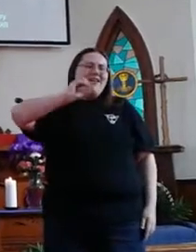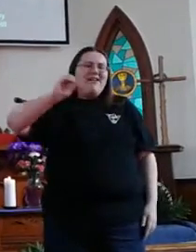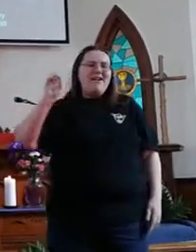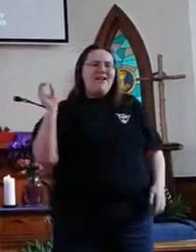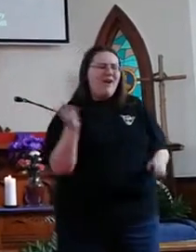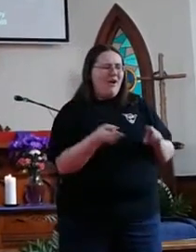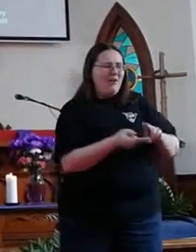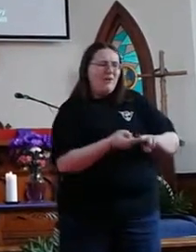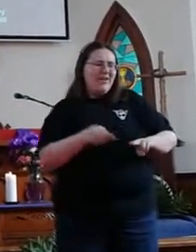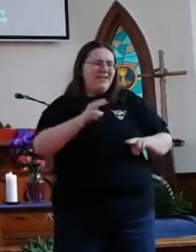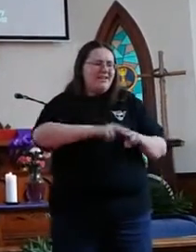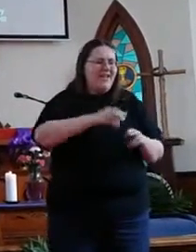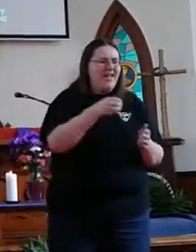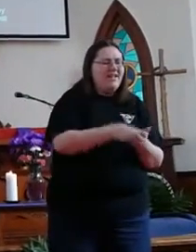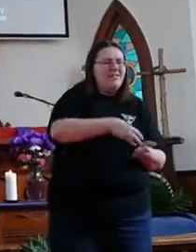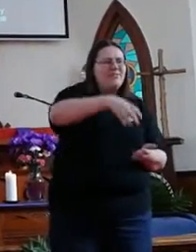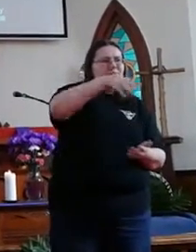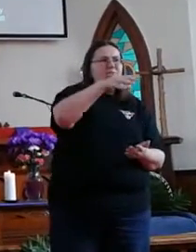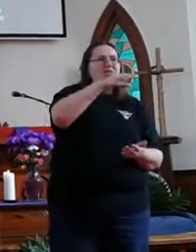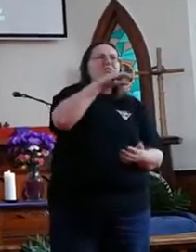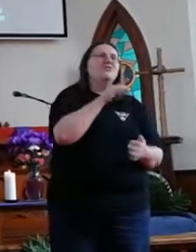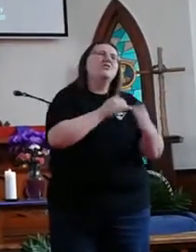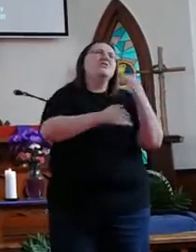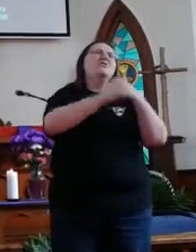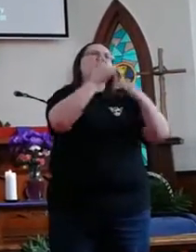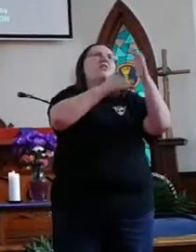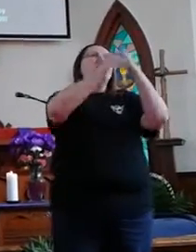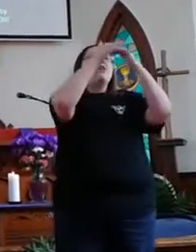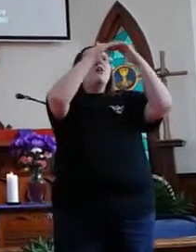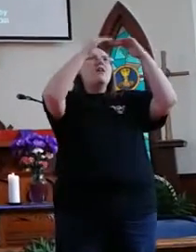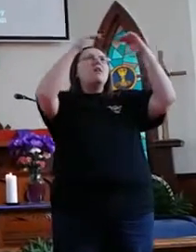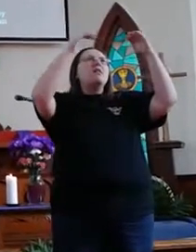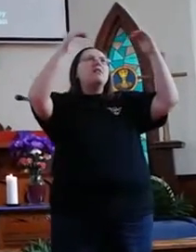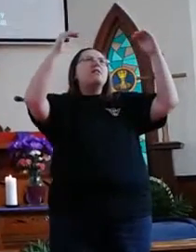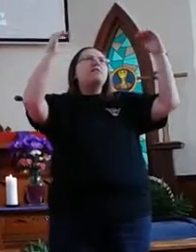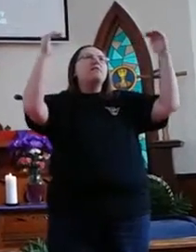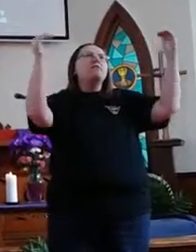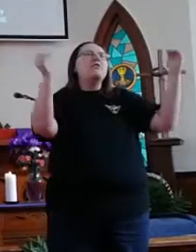Oh we gained the riches of Heaven